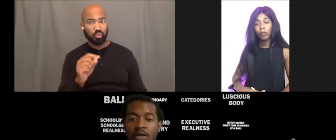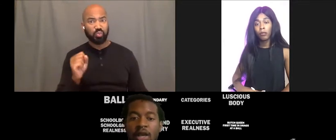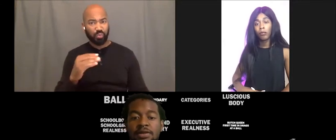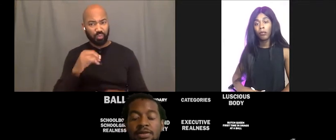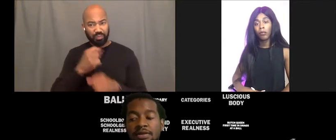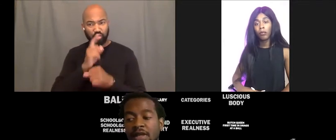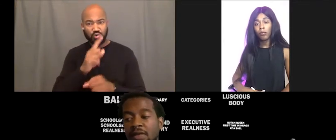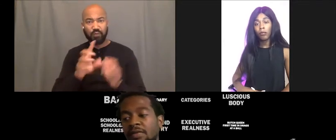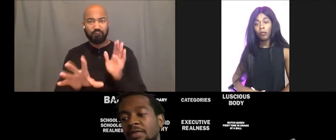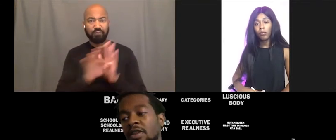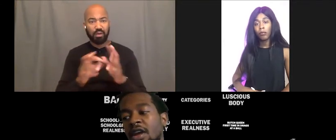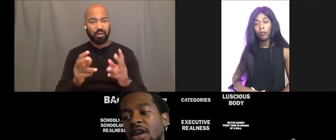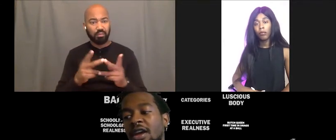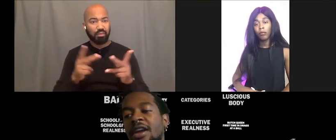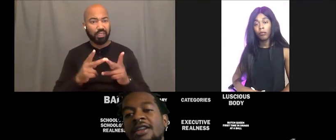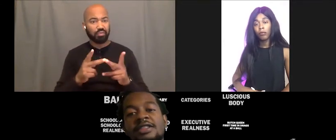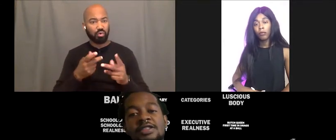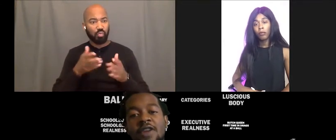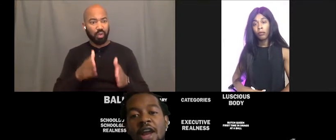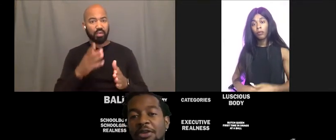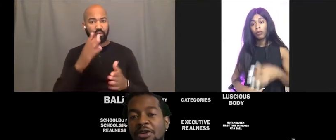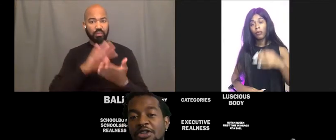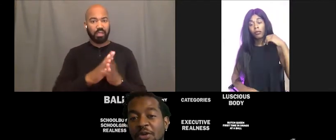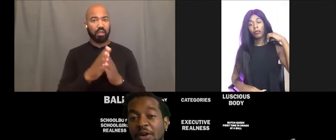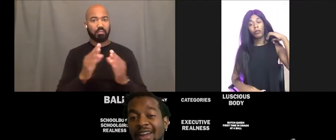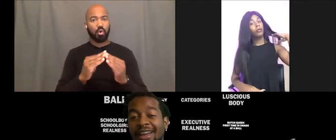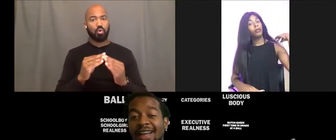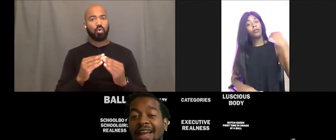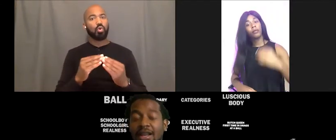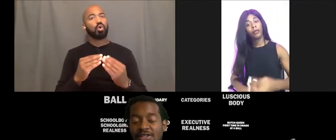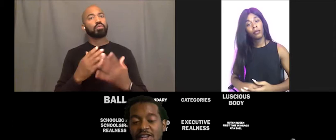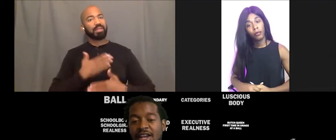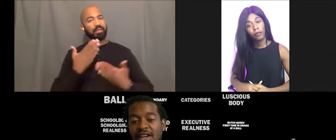Absolutely. Describe your joy in a hashtag.